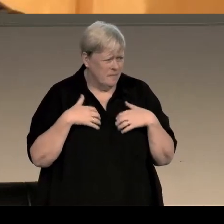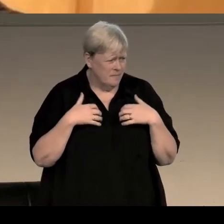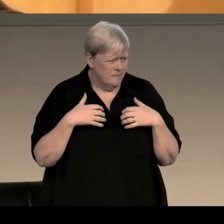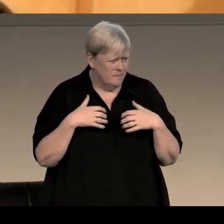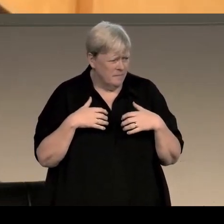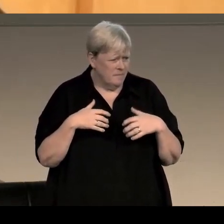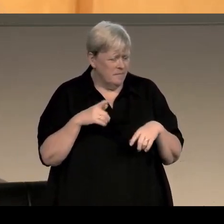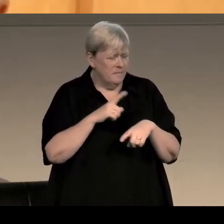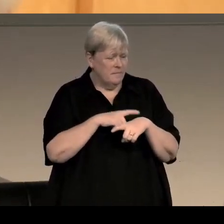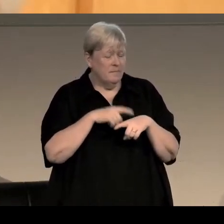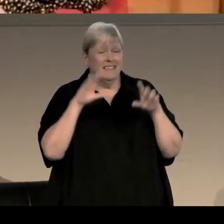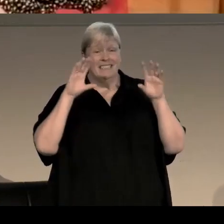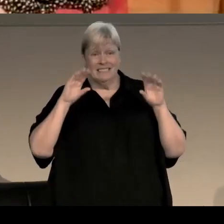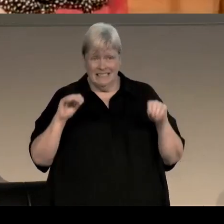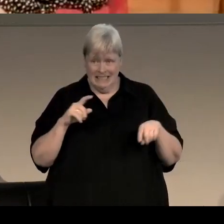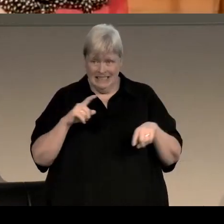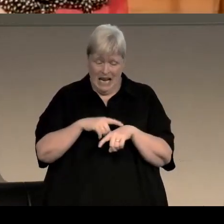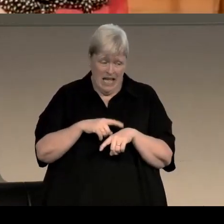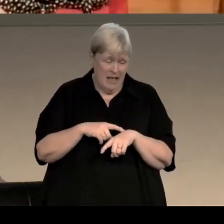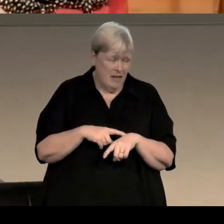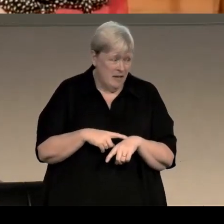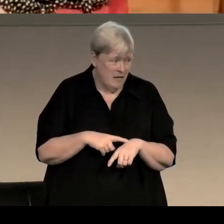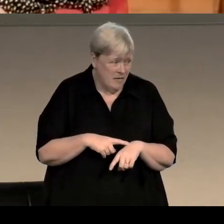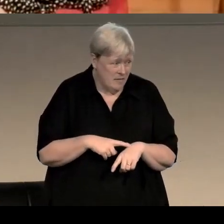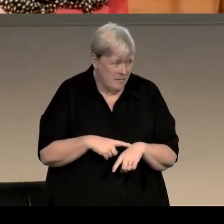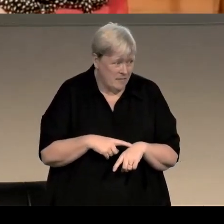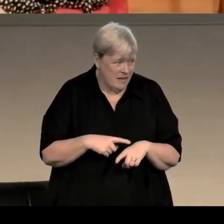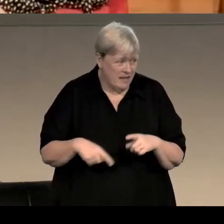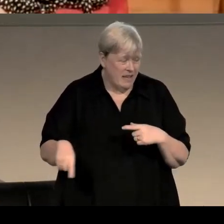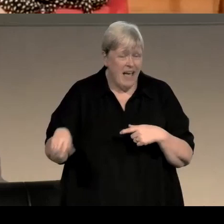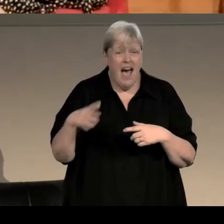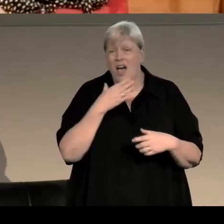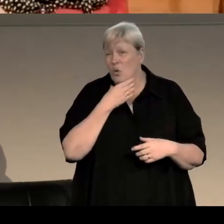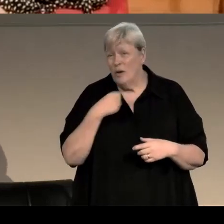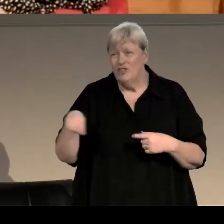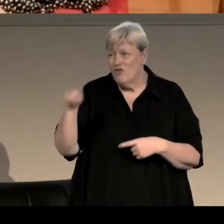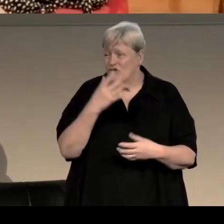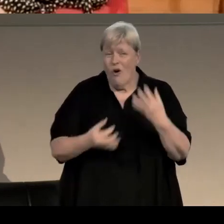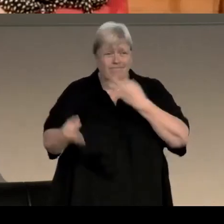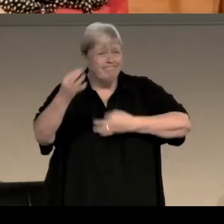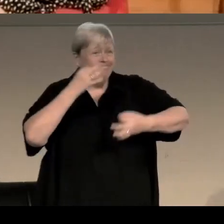I'm aware that we're coming to the end of our time, I think we could all ask questions for hours,